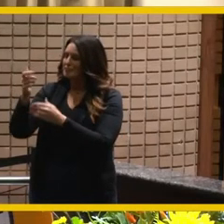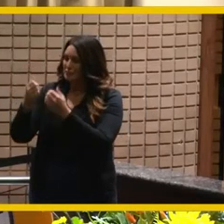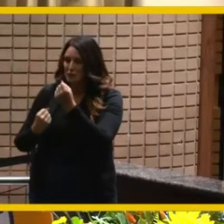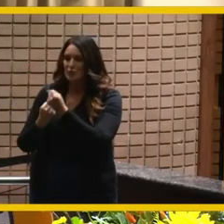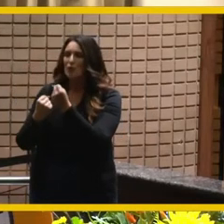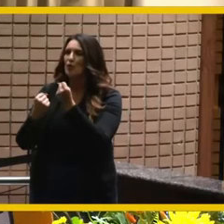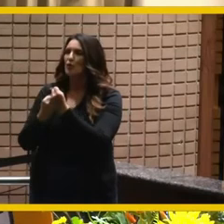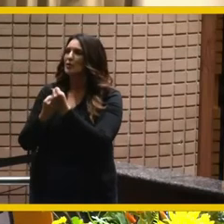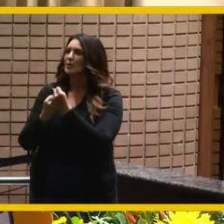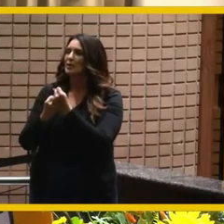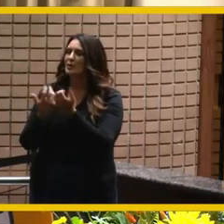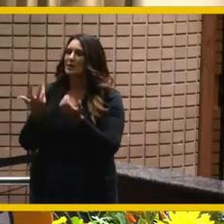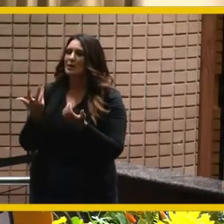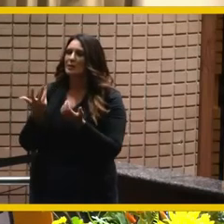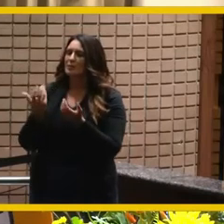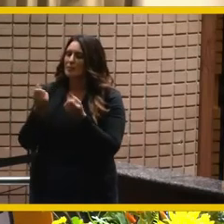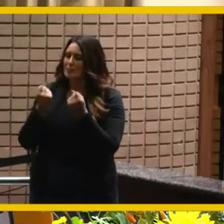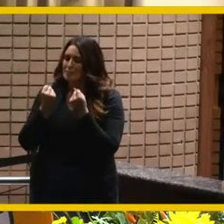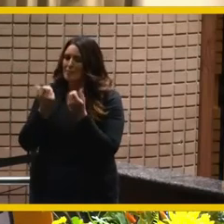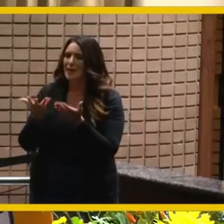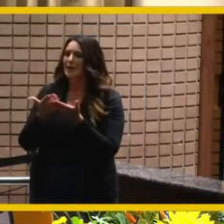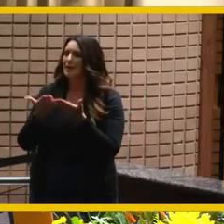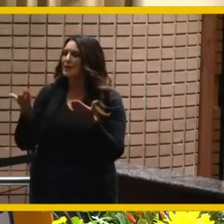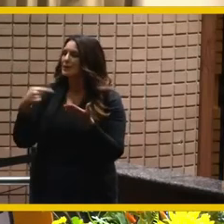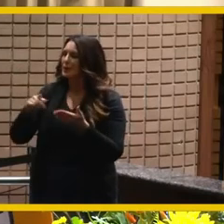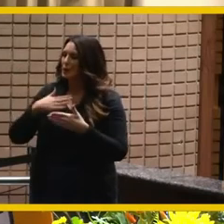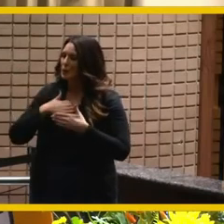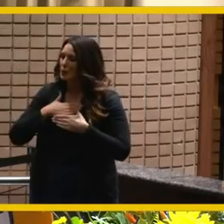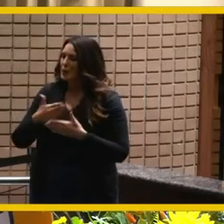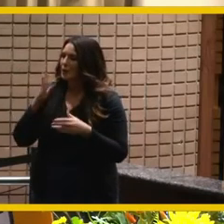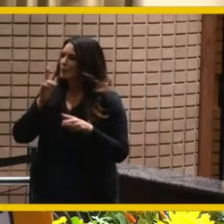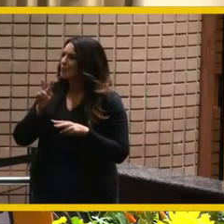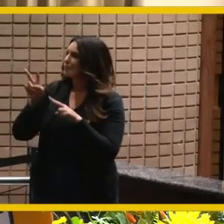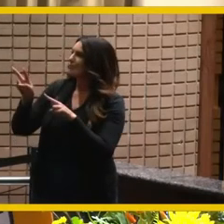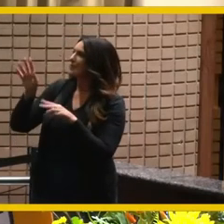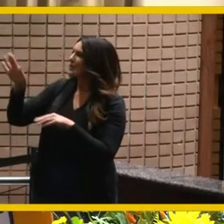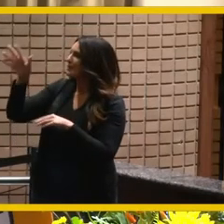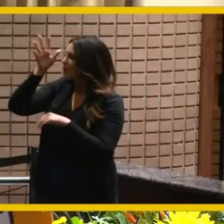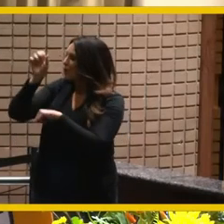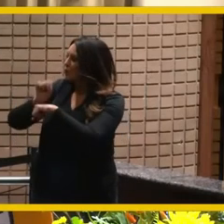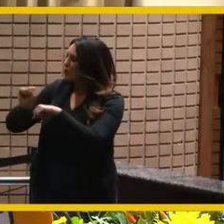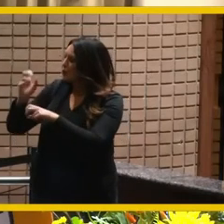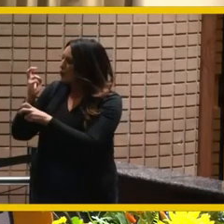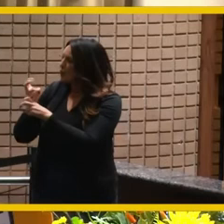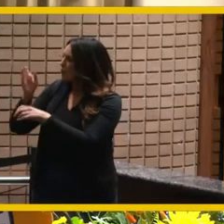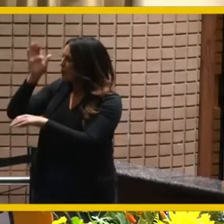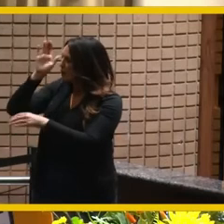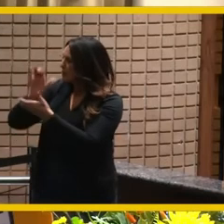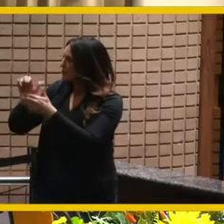this family has made to serve this community and be the people that they have been for us